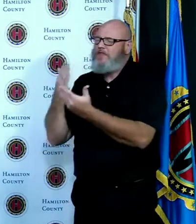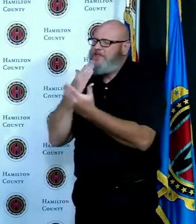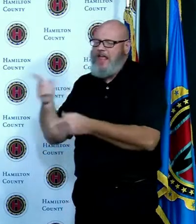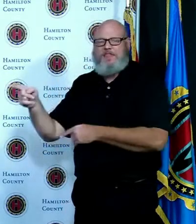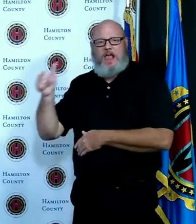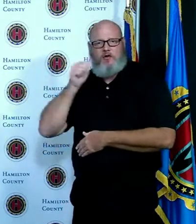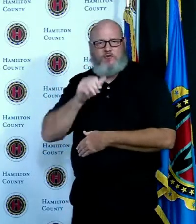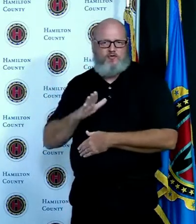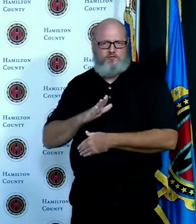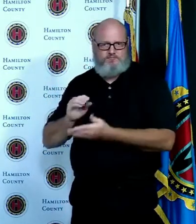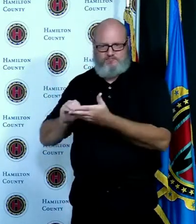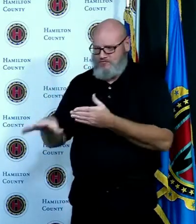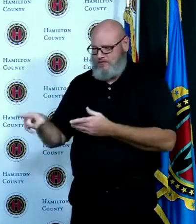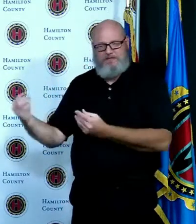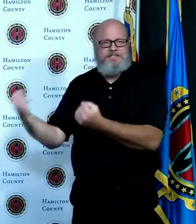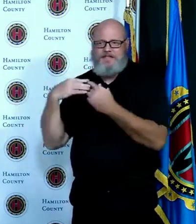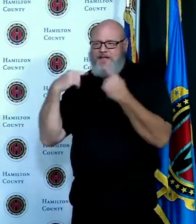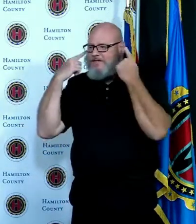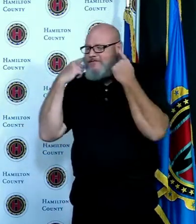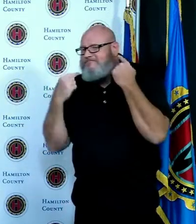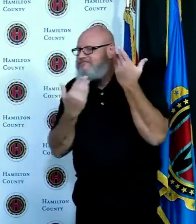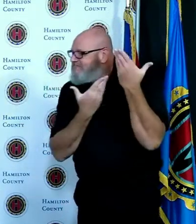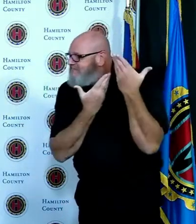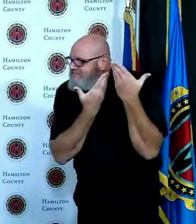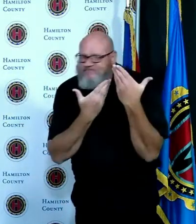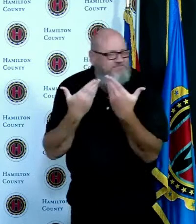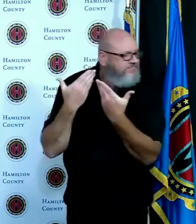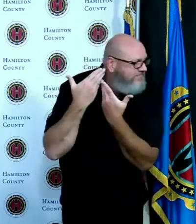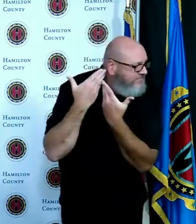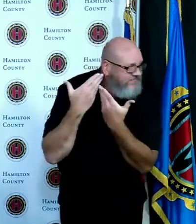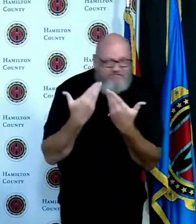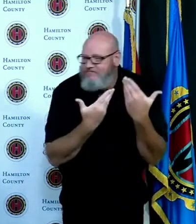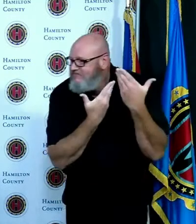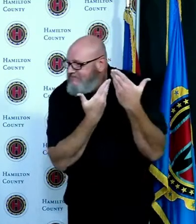important so I don't know if you all can see them but they're really cool thank you Fiona